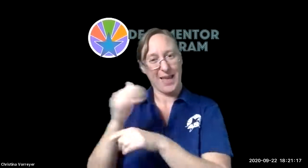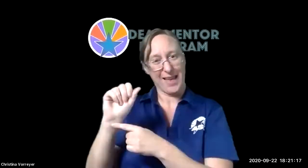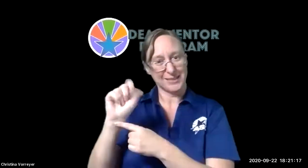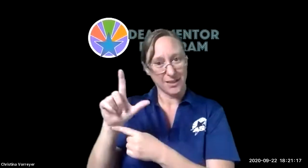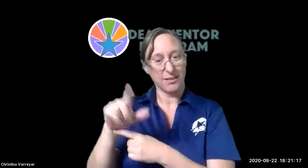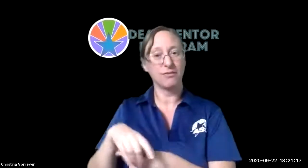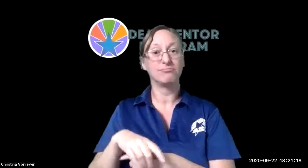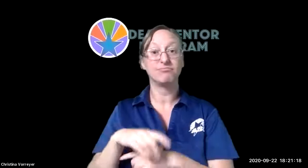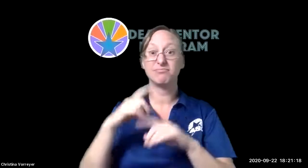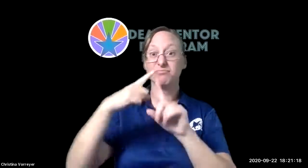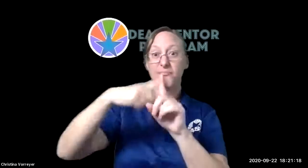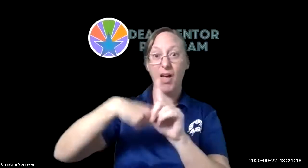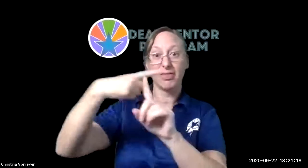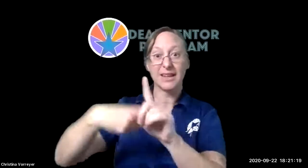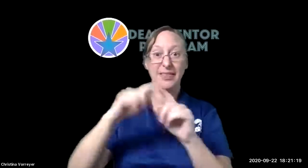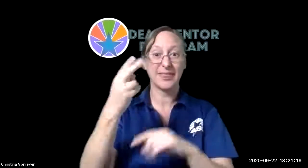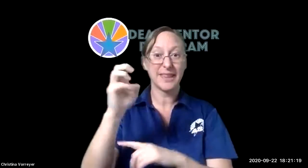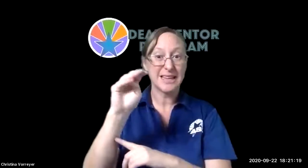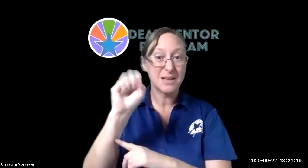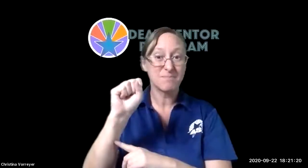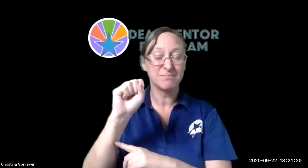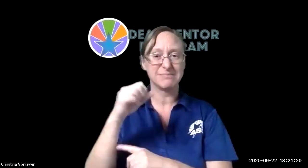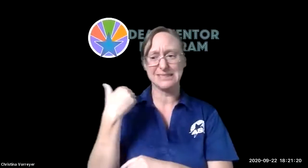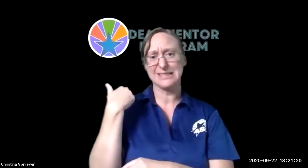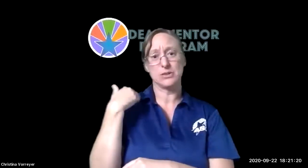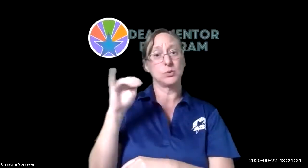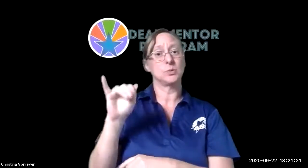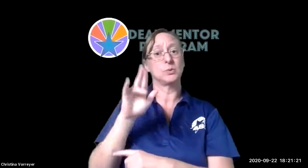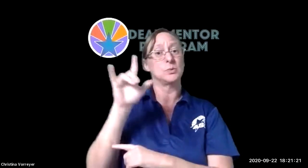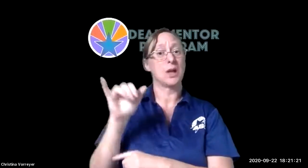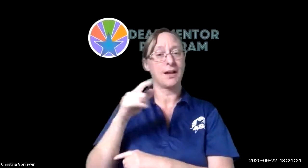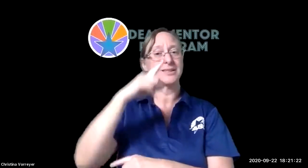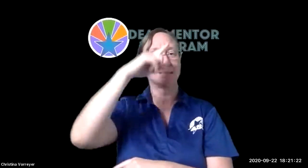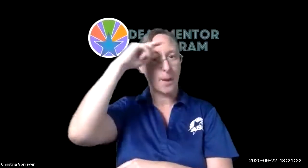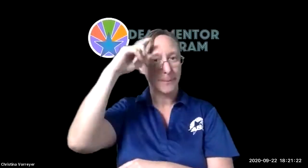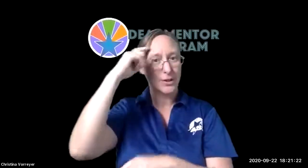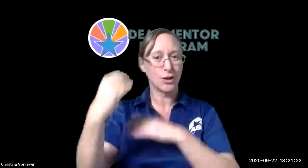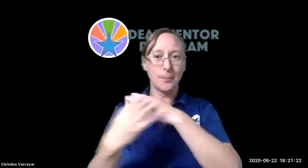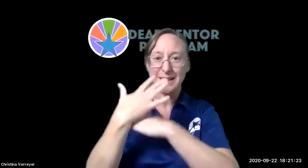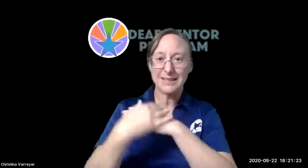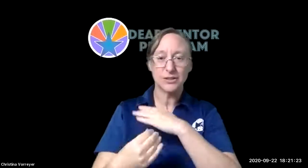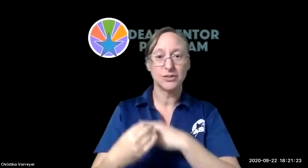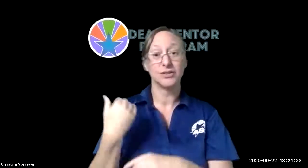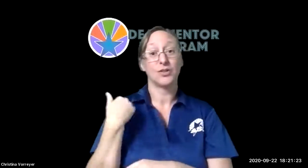so um family huddle is the same concept but we use asl